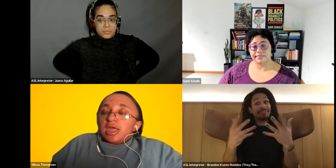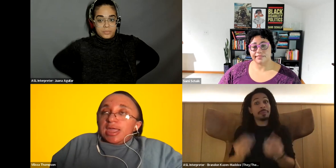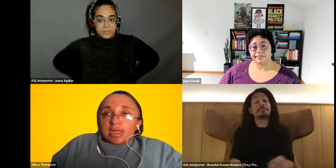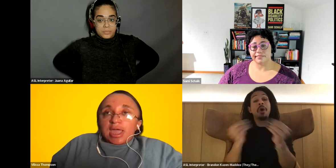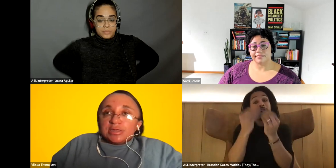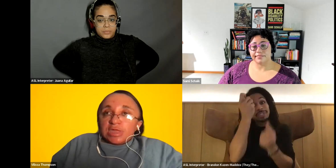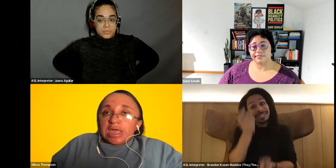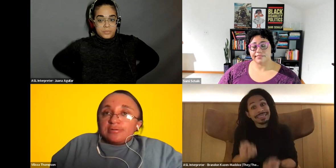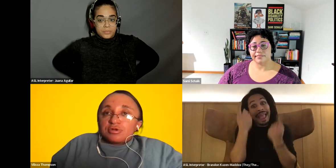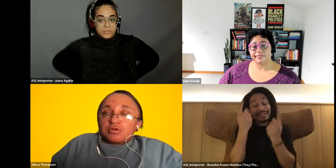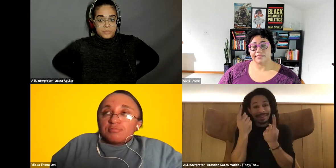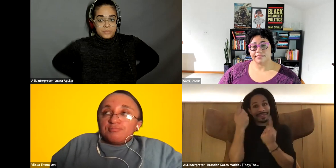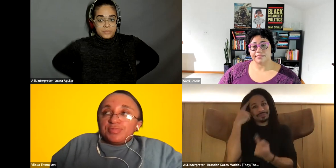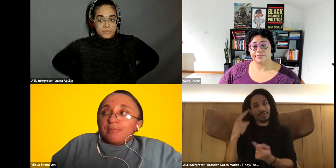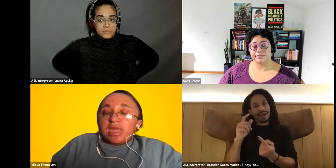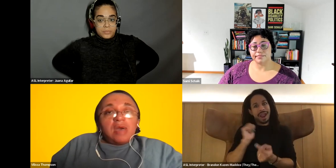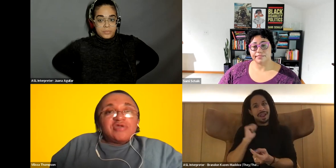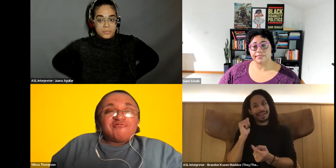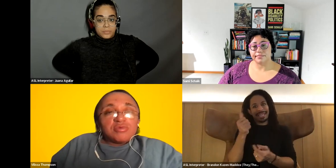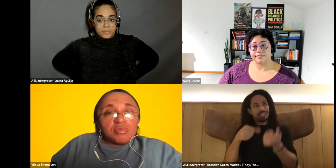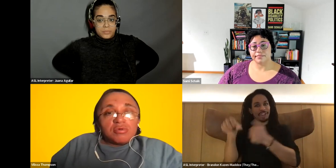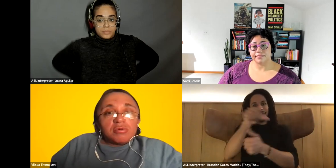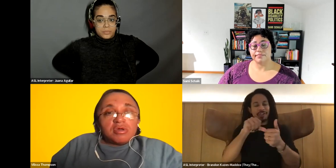Vilissa Thompson: engage in behavior, they may not be favorable.